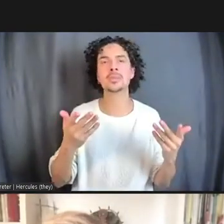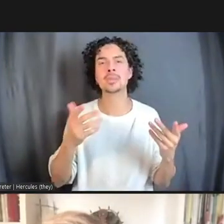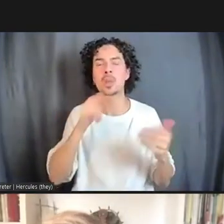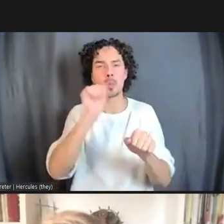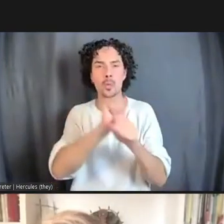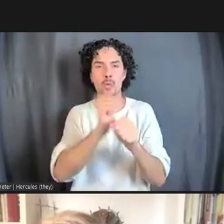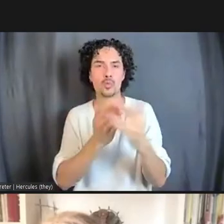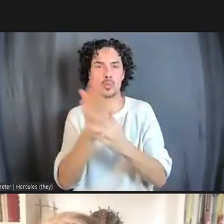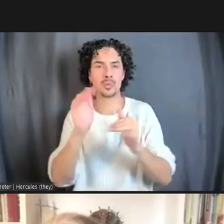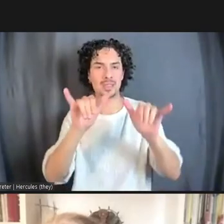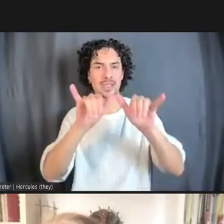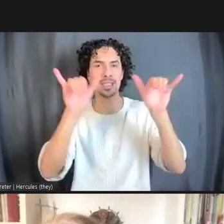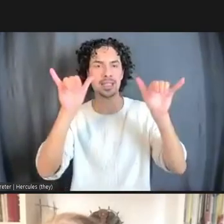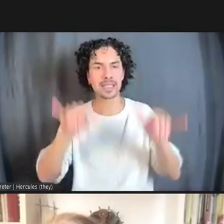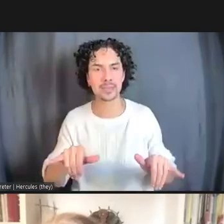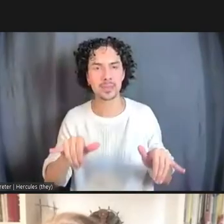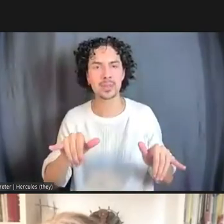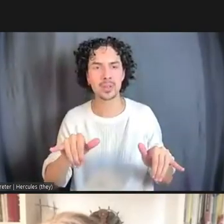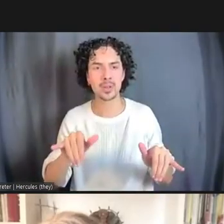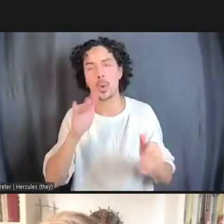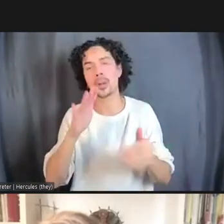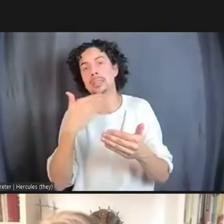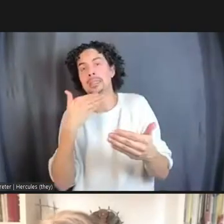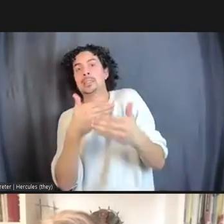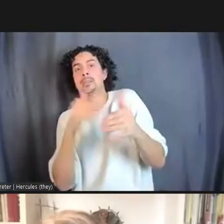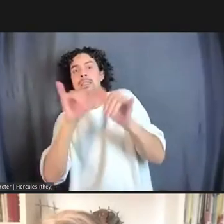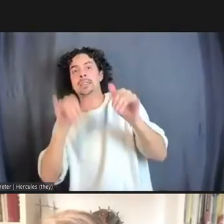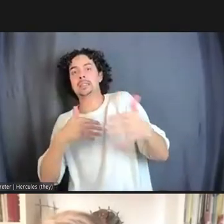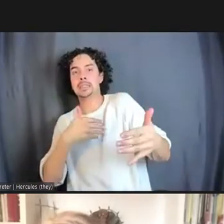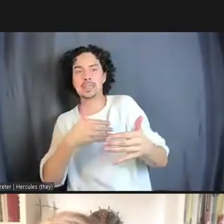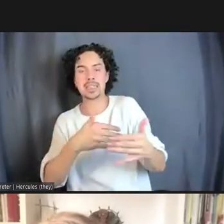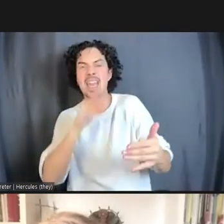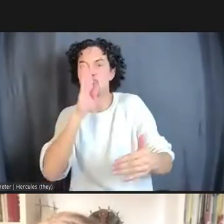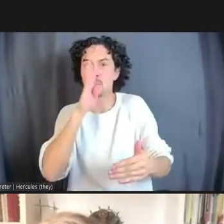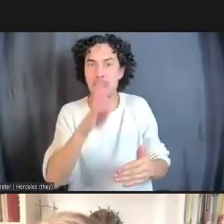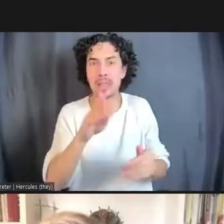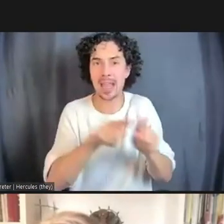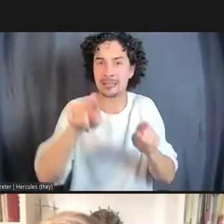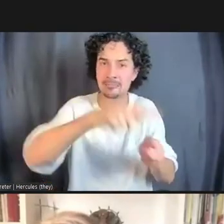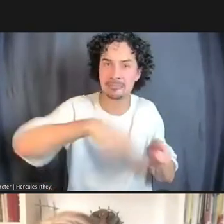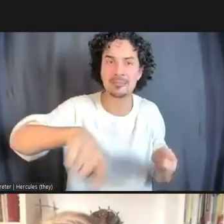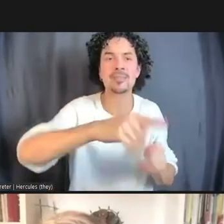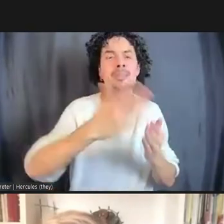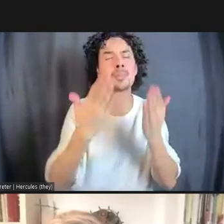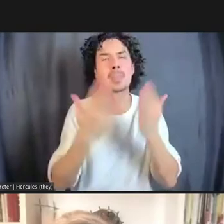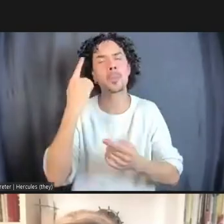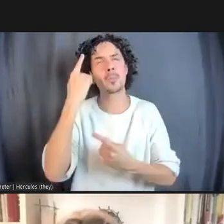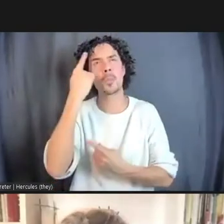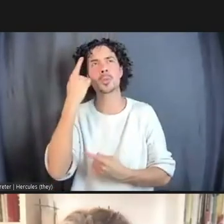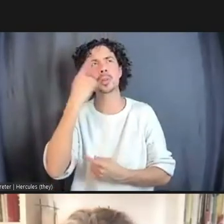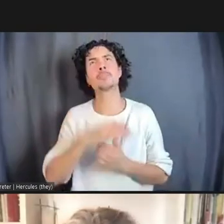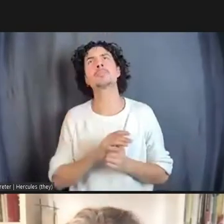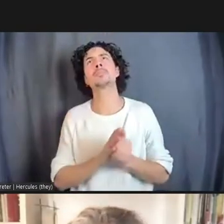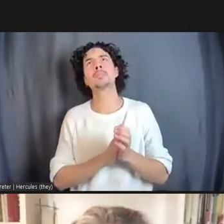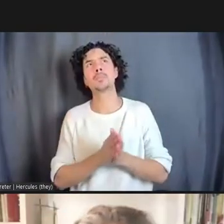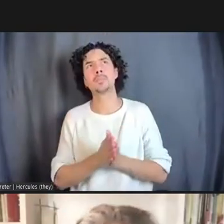as directly or around the system as directly as you might be wondering, are